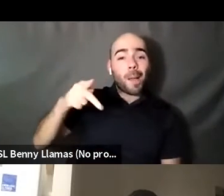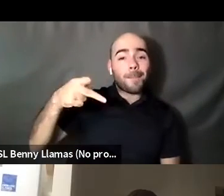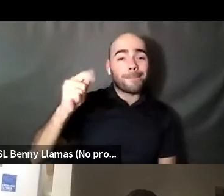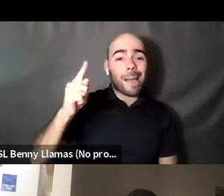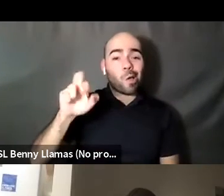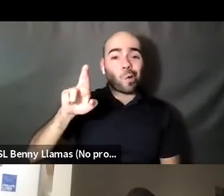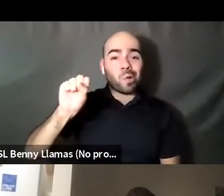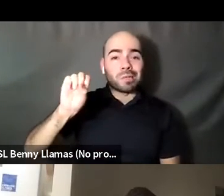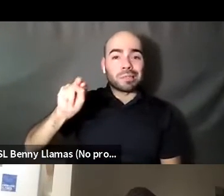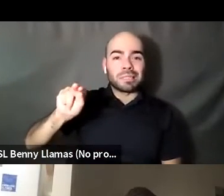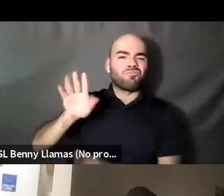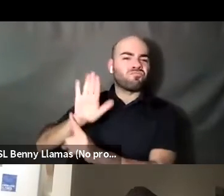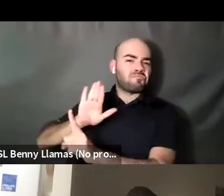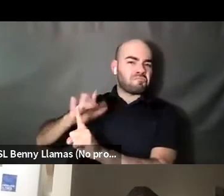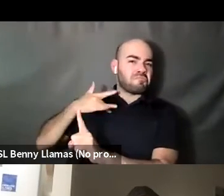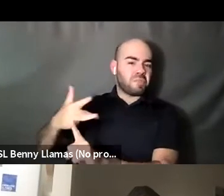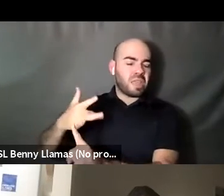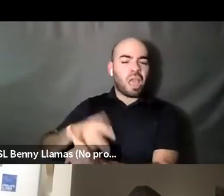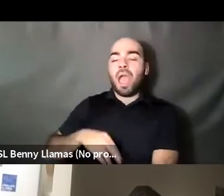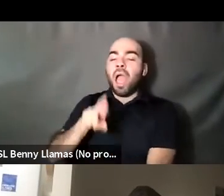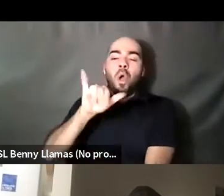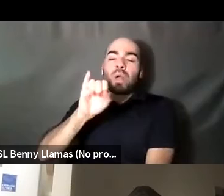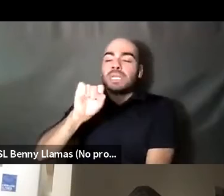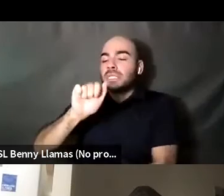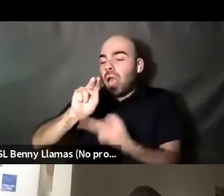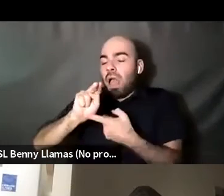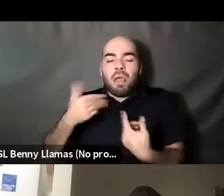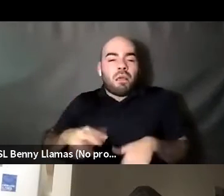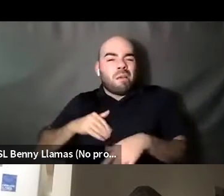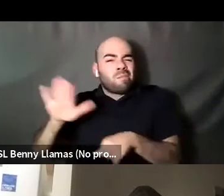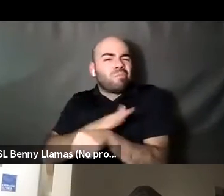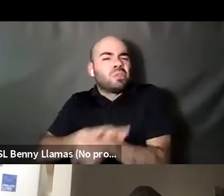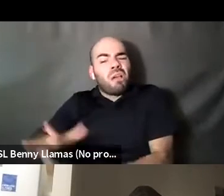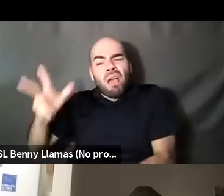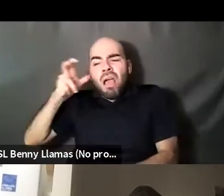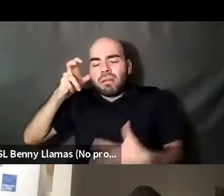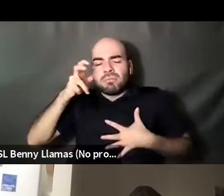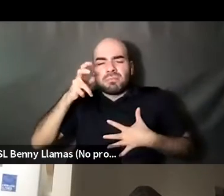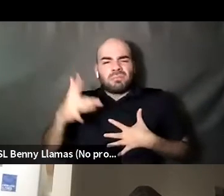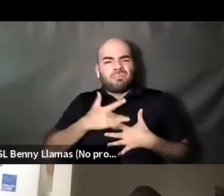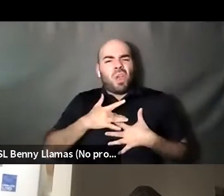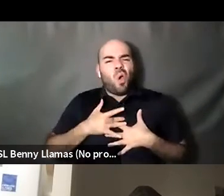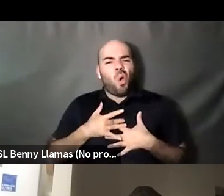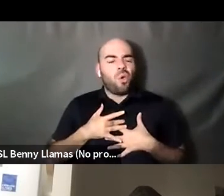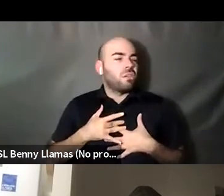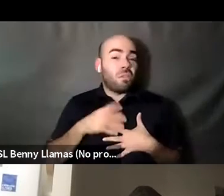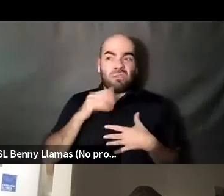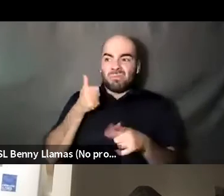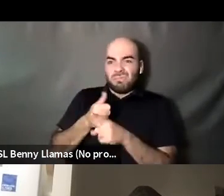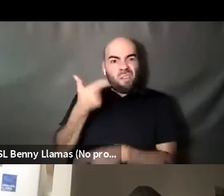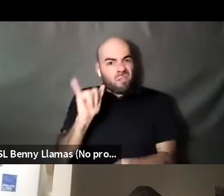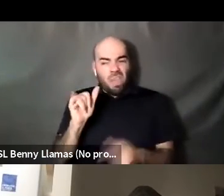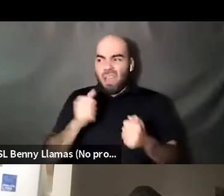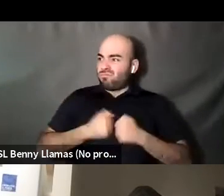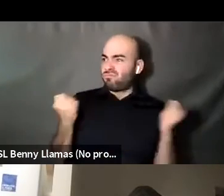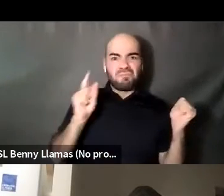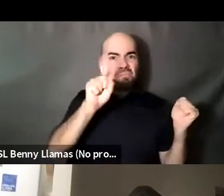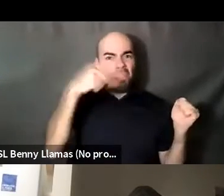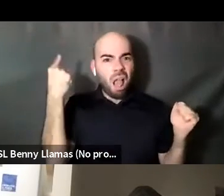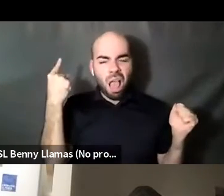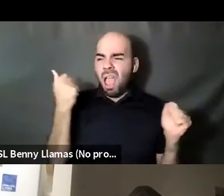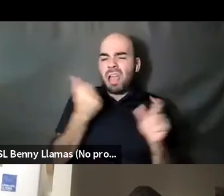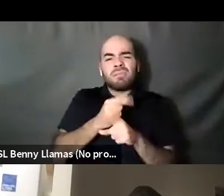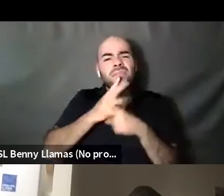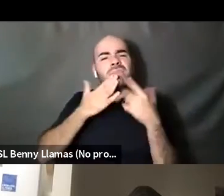Kokumo: Oh, that was on, do it. I'm like, ah, summer Sam Patterson. I love an openly gay black man singing feminine least phrase like oh